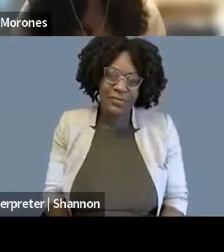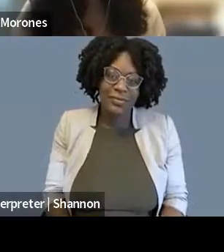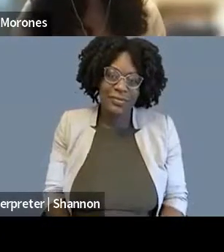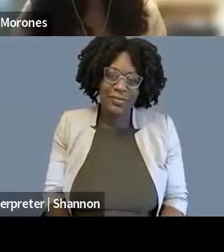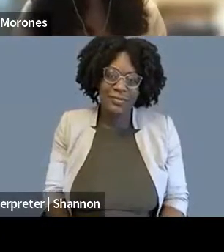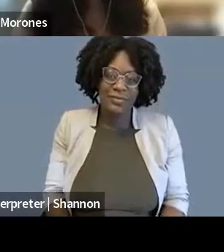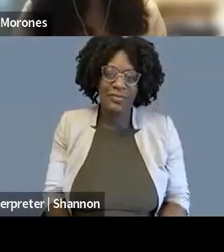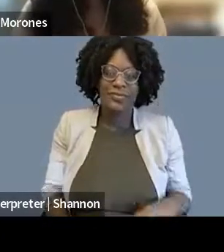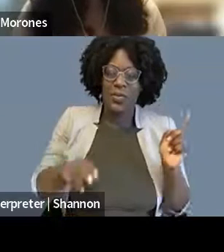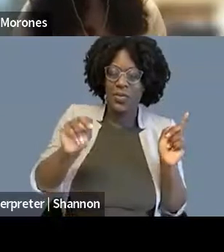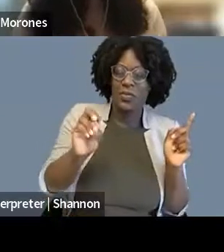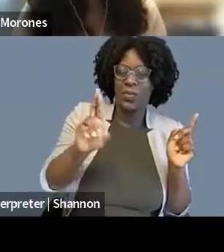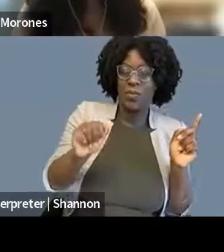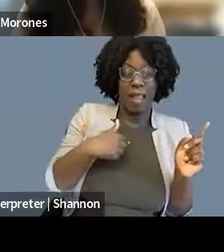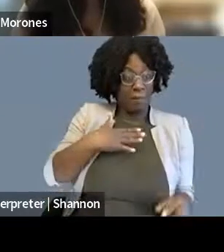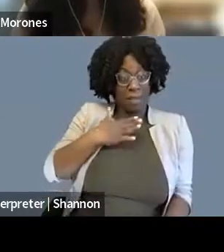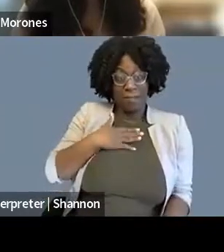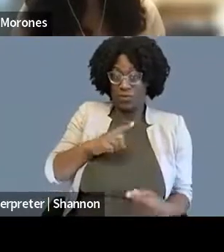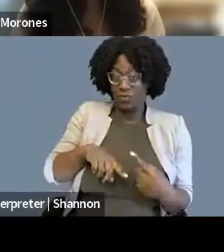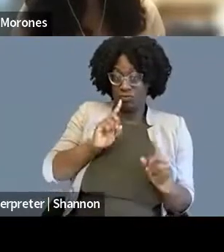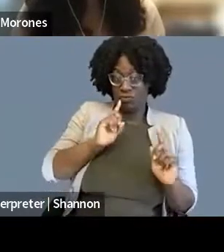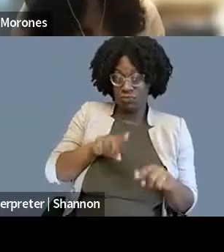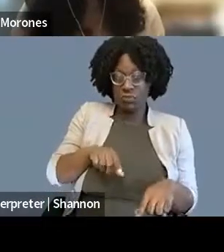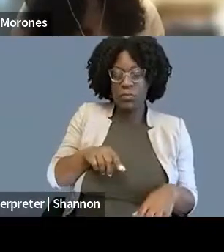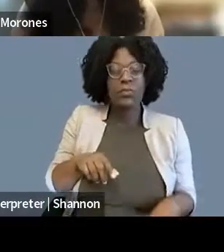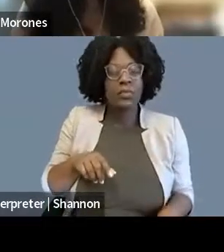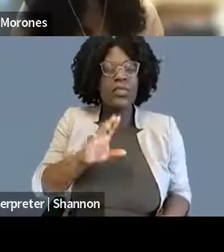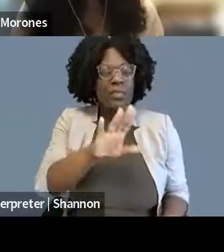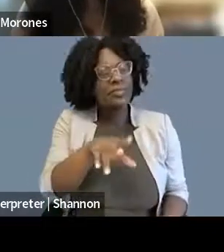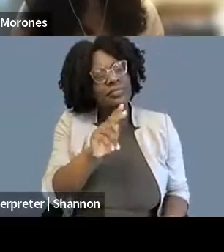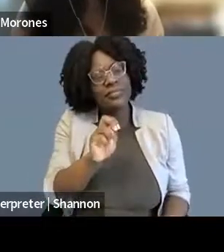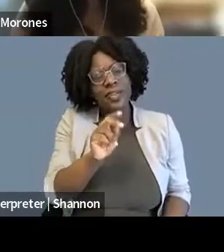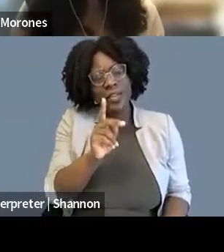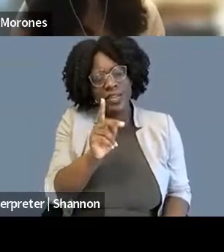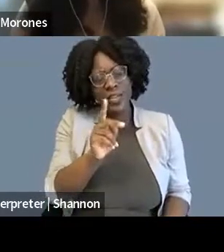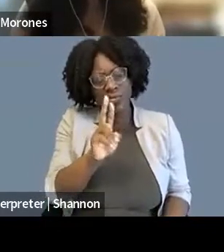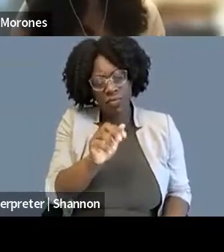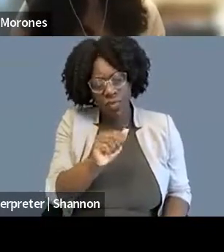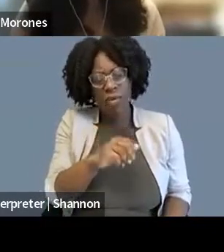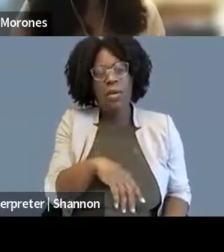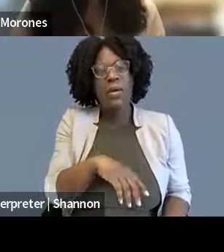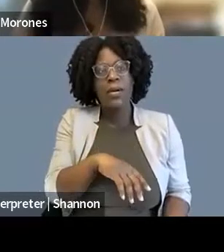I'm happy to jump in. Because Kendra, I feel like the ability to practice